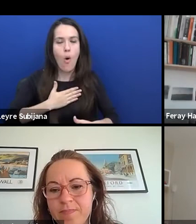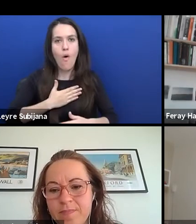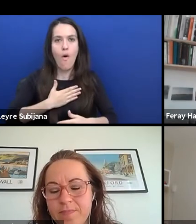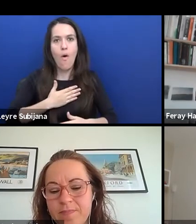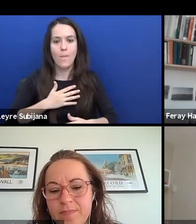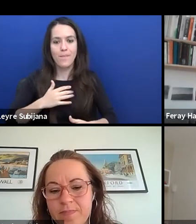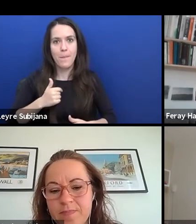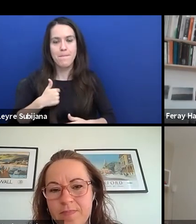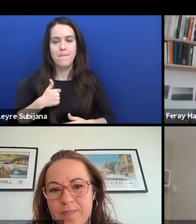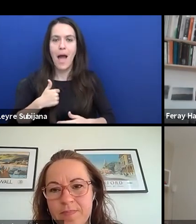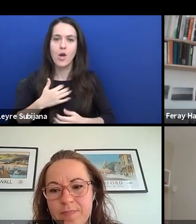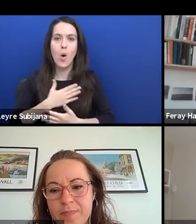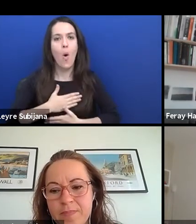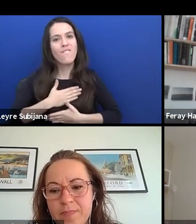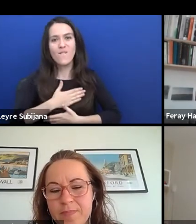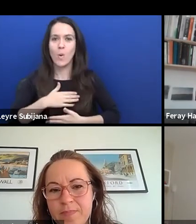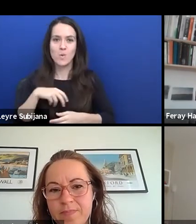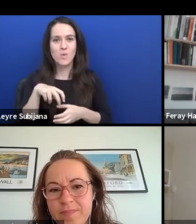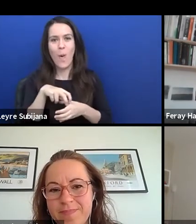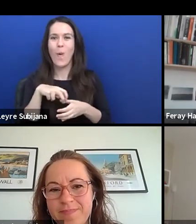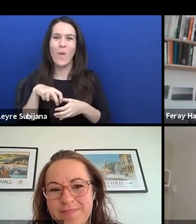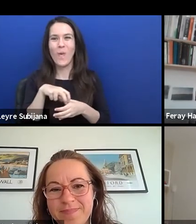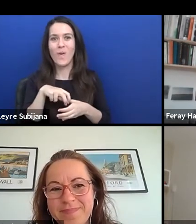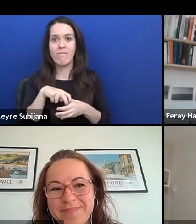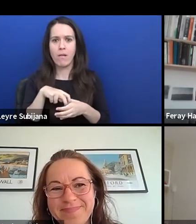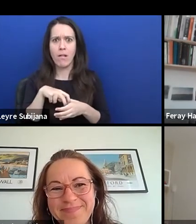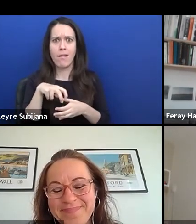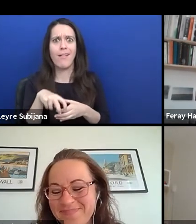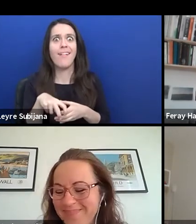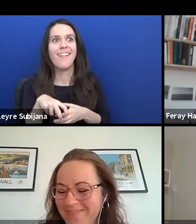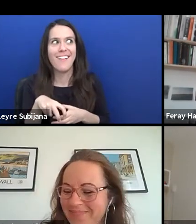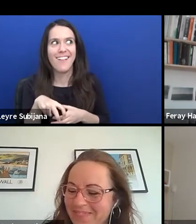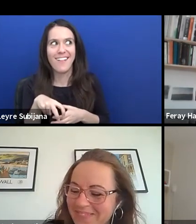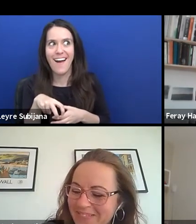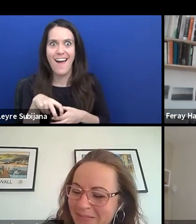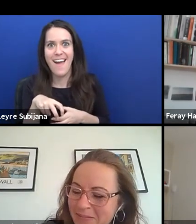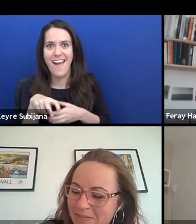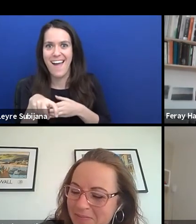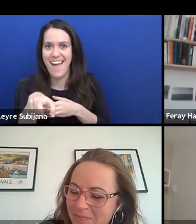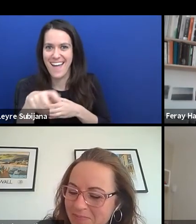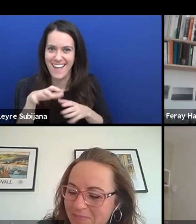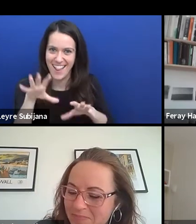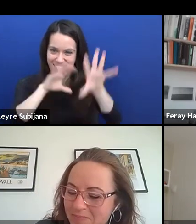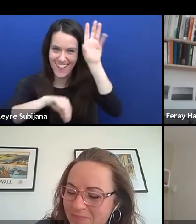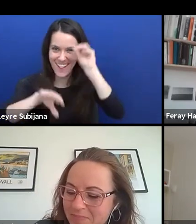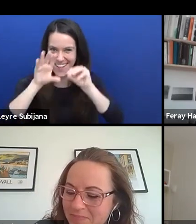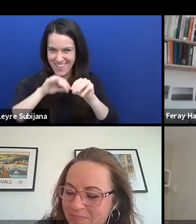because we are all puzzle pieces and we might be completely different,